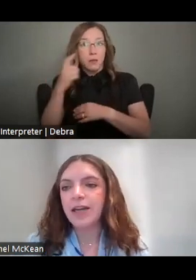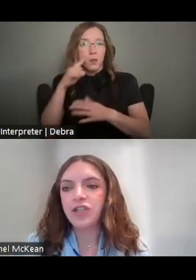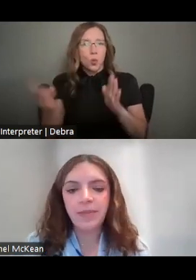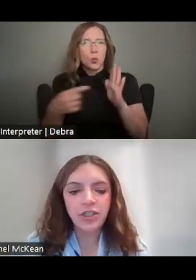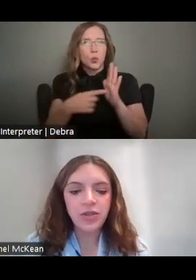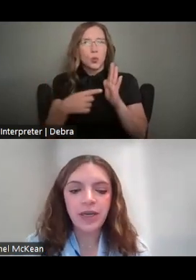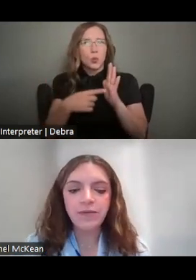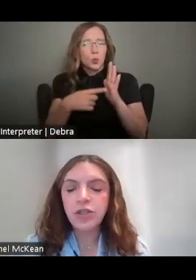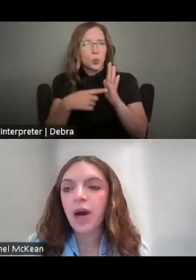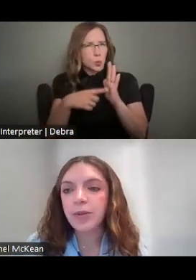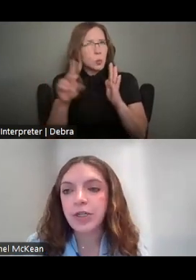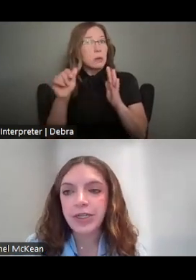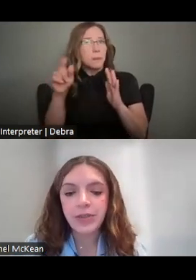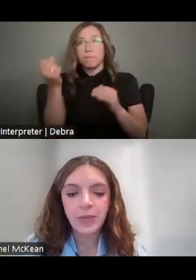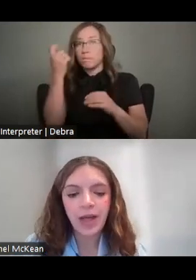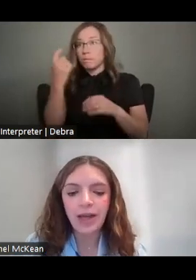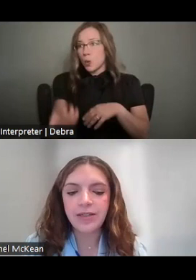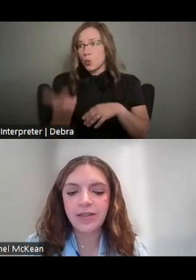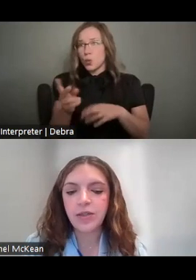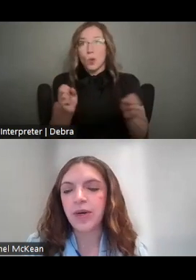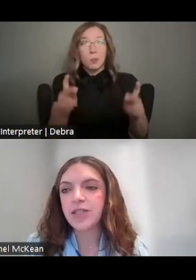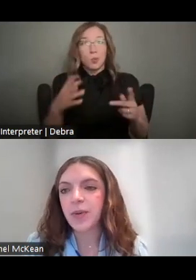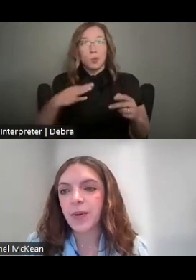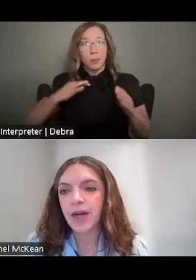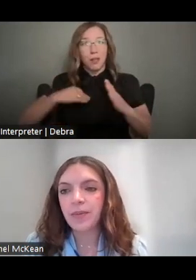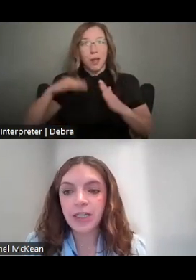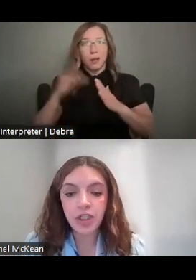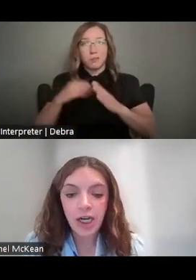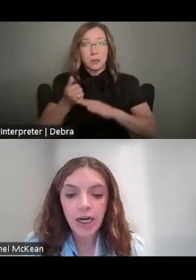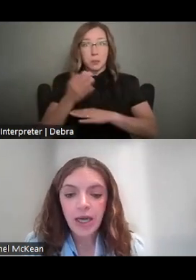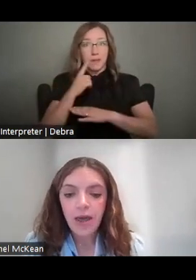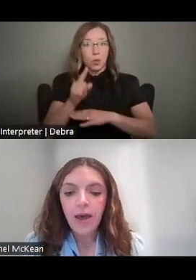AS JENNY MENTIONED WE HAVE TWO OPPORTUNITIES TO APPLY TO THIS GRANTS PROGRAM EACH YEAR